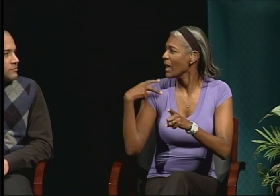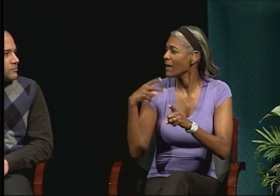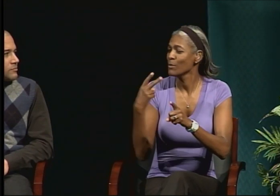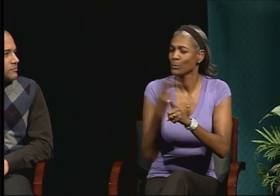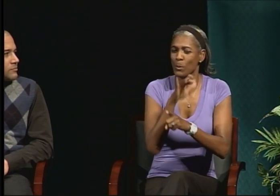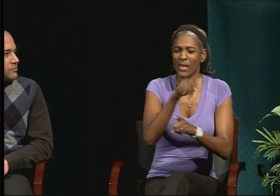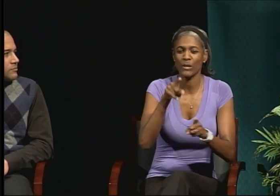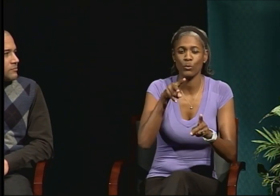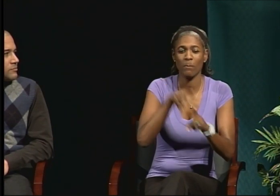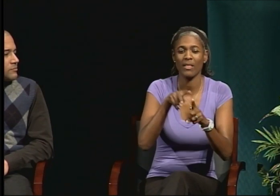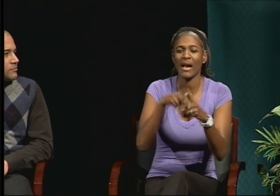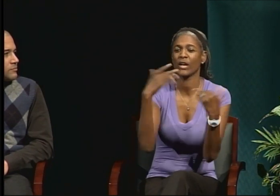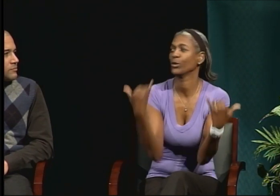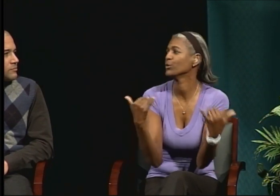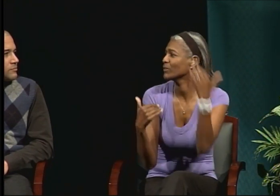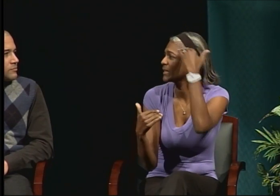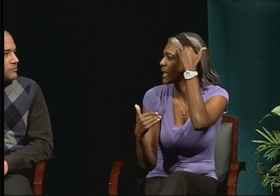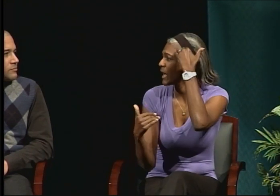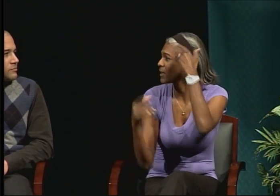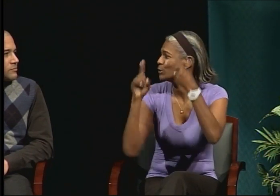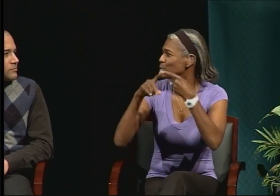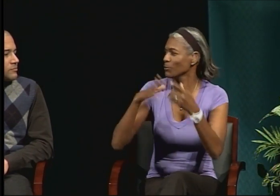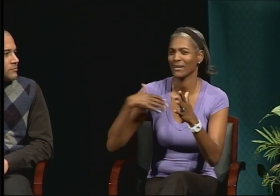And I think that had an effect on my ultimate progress